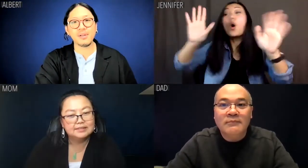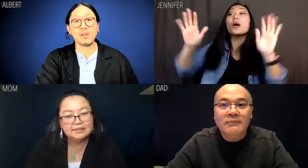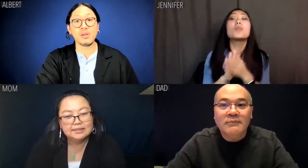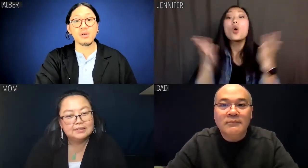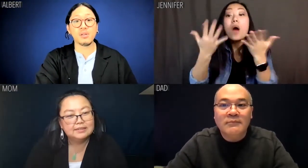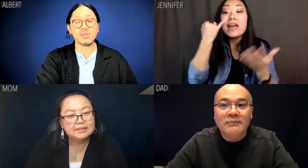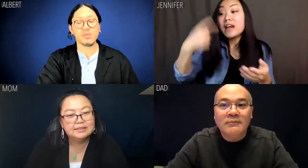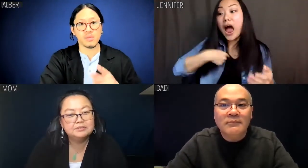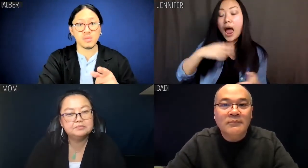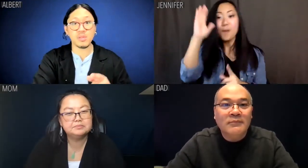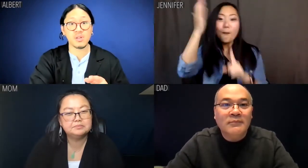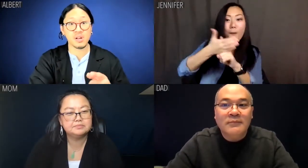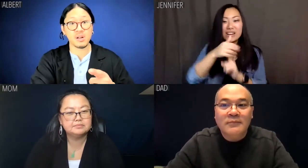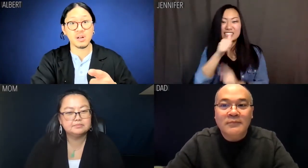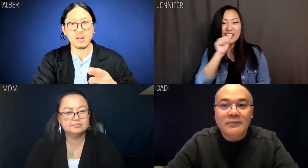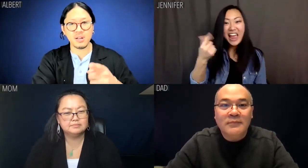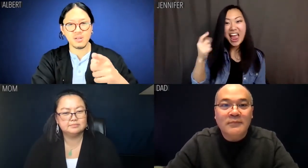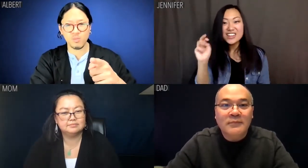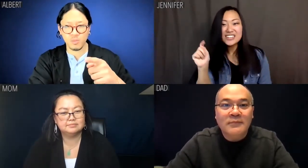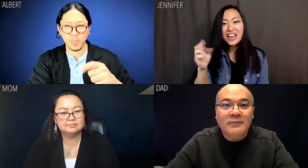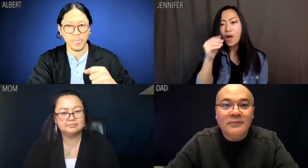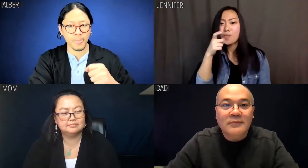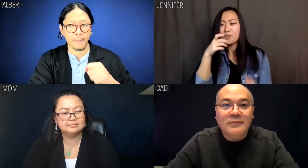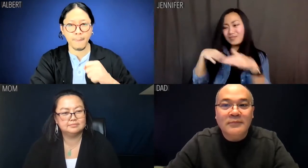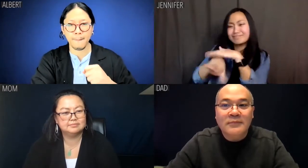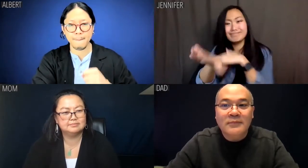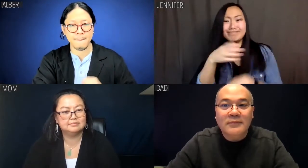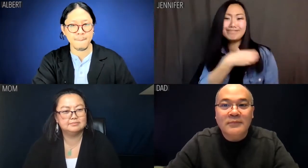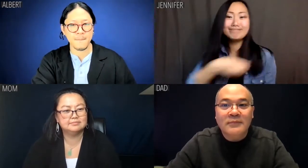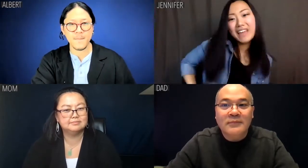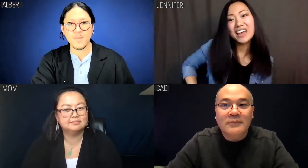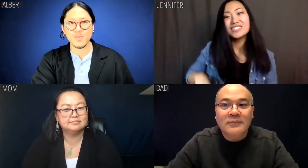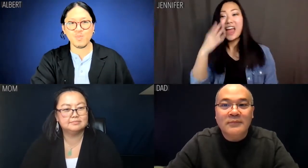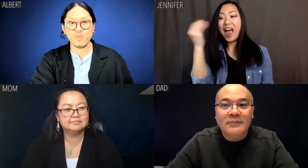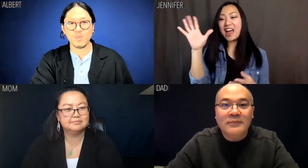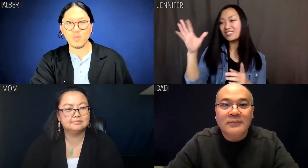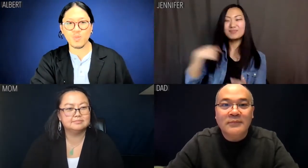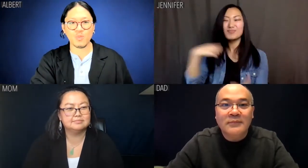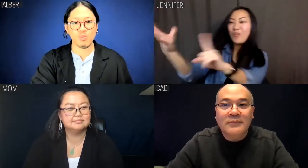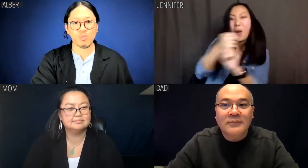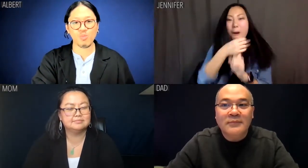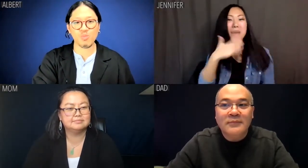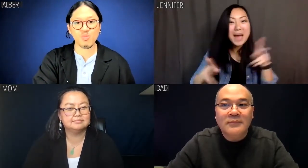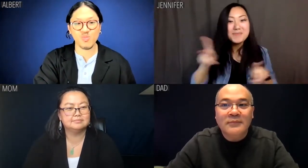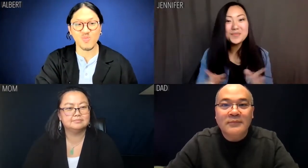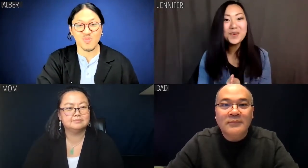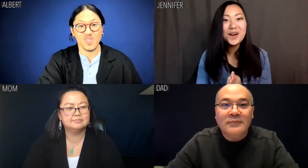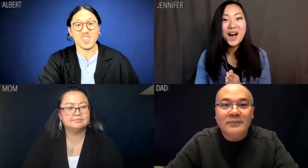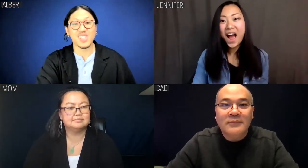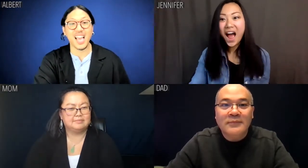Jennifer: OK, ok, ok. What if I become an undercover agent who enters a beauty pageant to root out criminals?